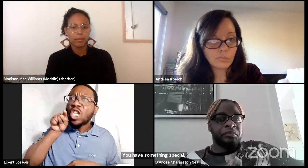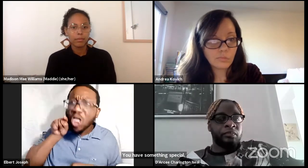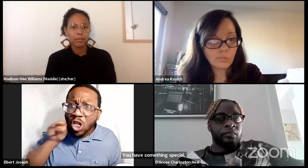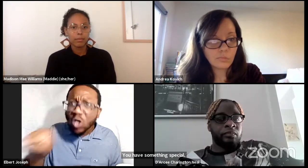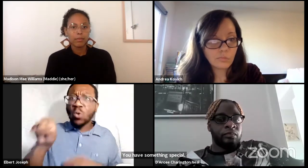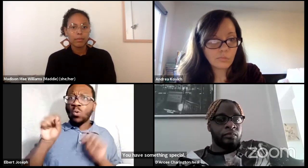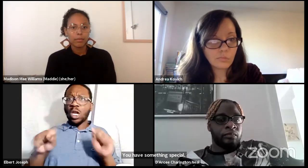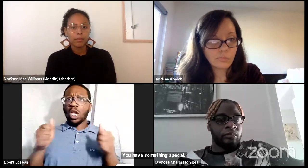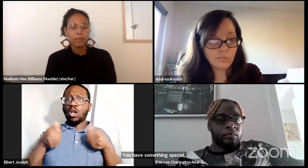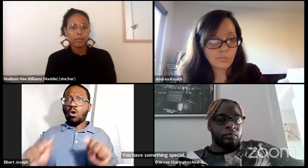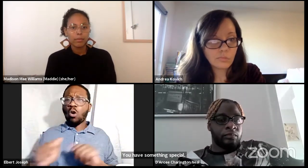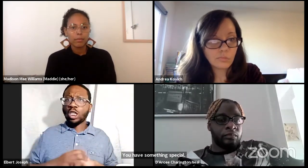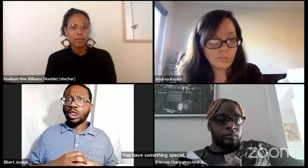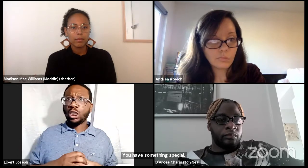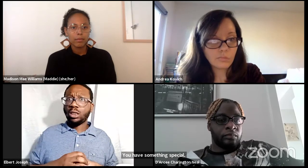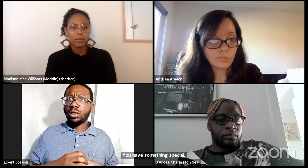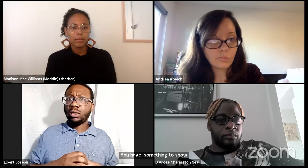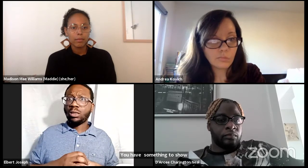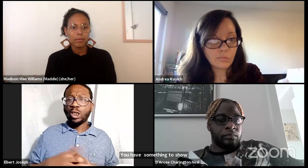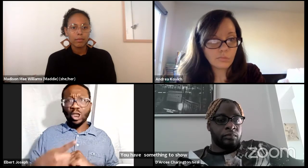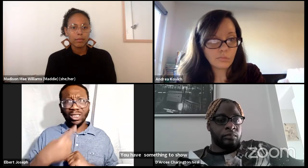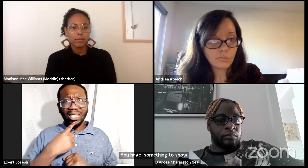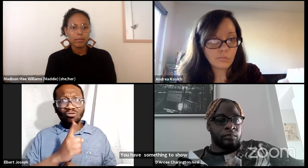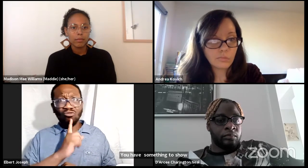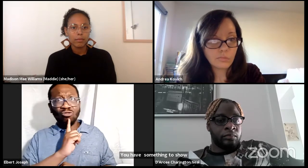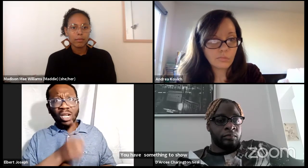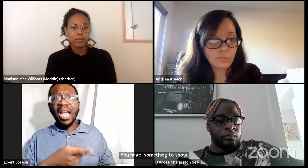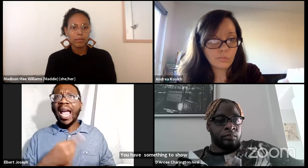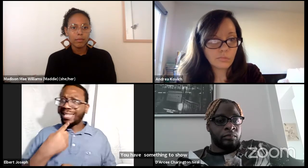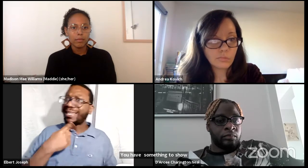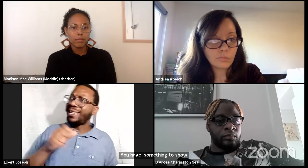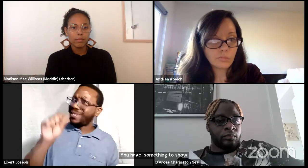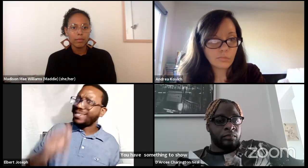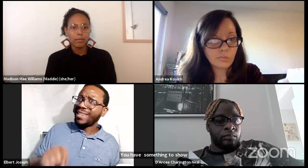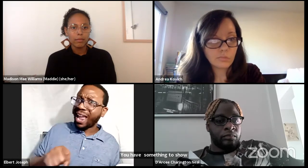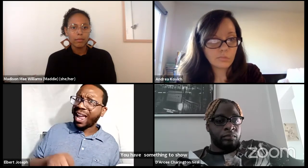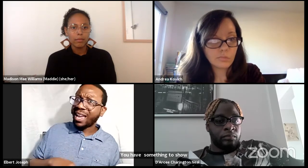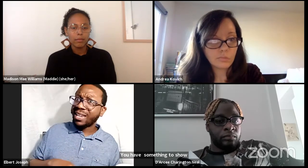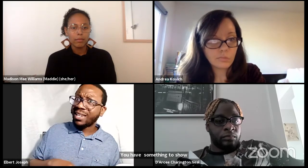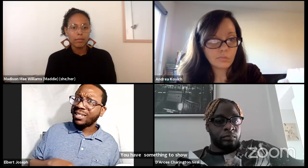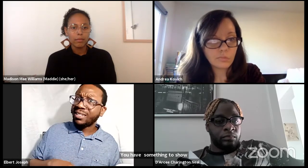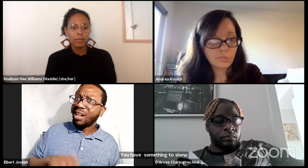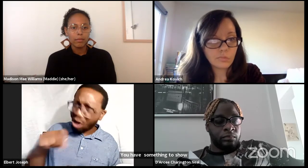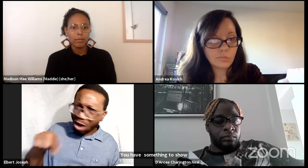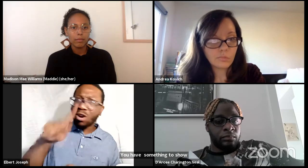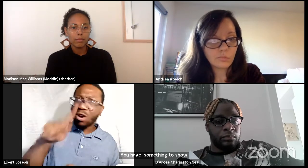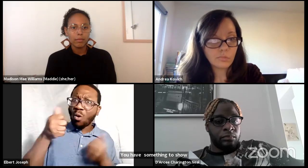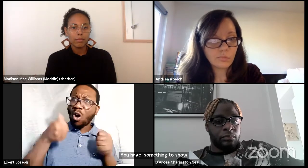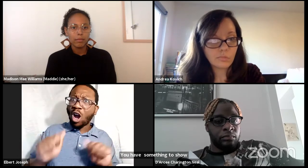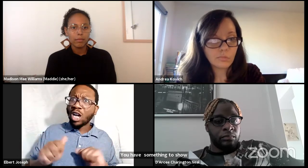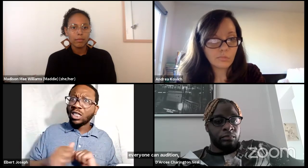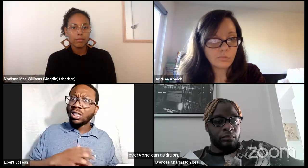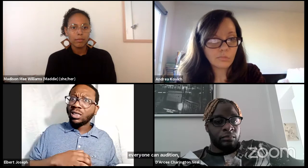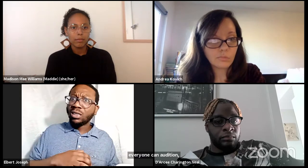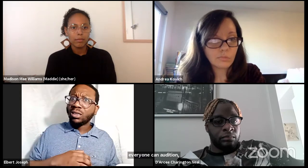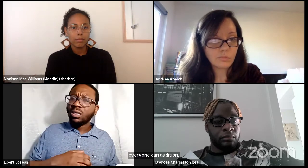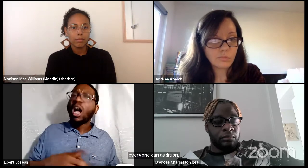Everyone can audition, even you. And she said, "Really?" And I said, yes,